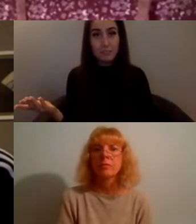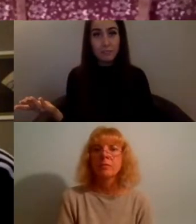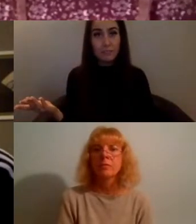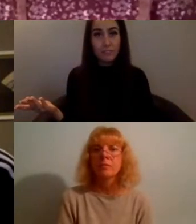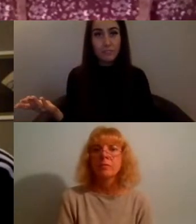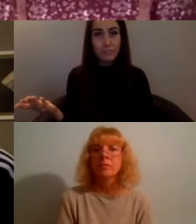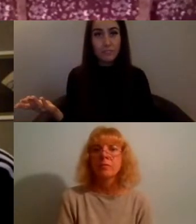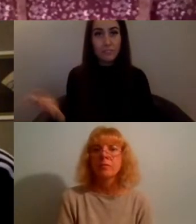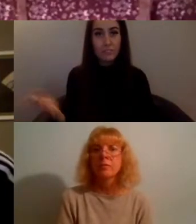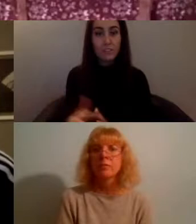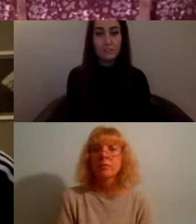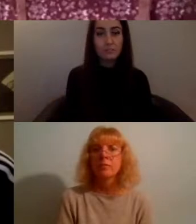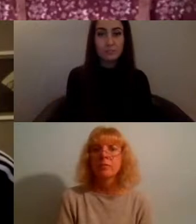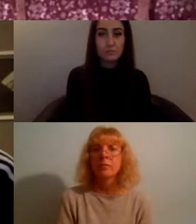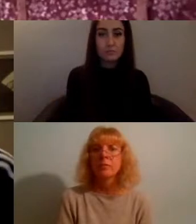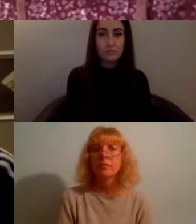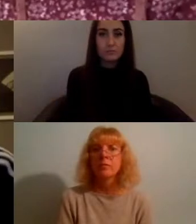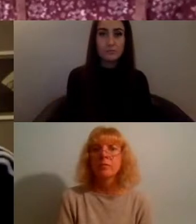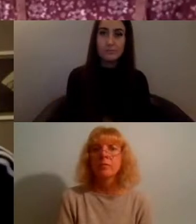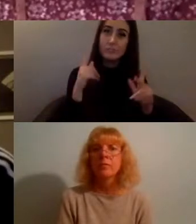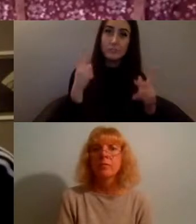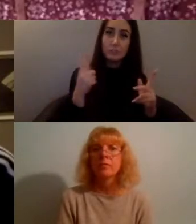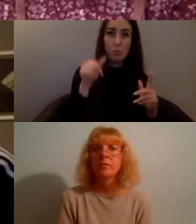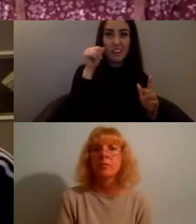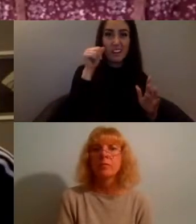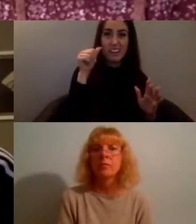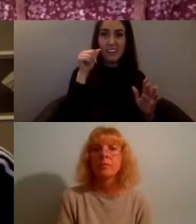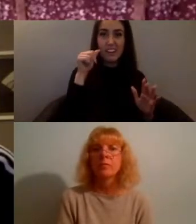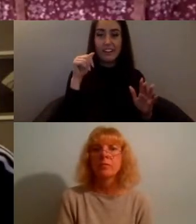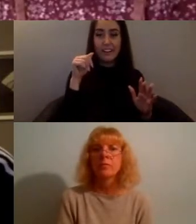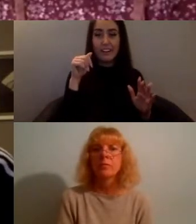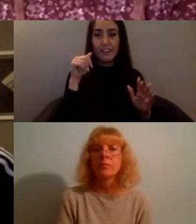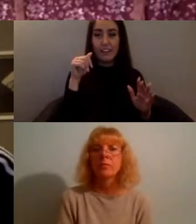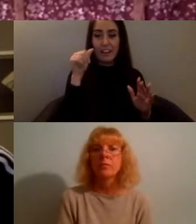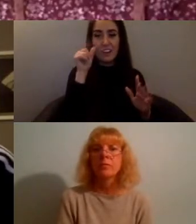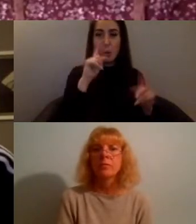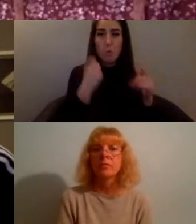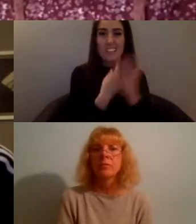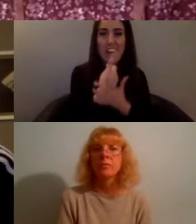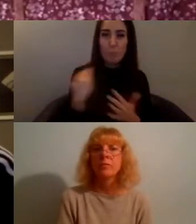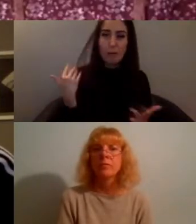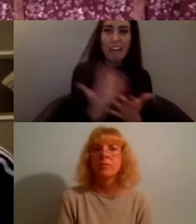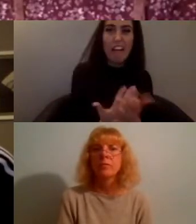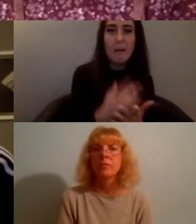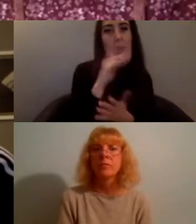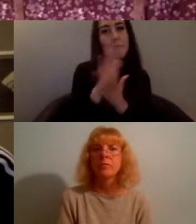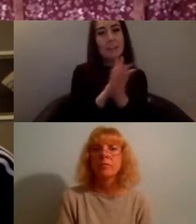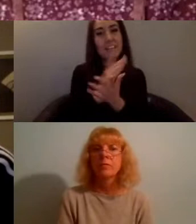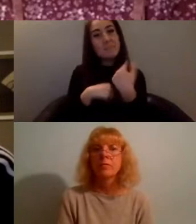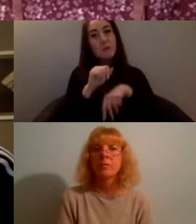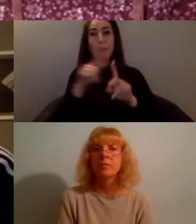be drawing on all the positives from the different aspects and putting them together yeah thank you Grace